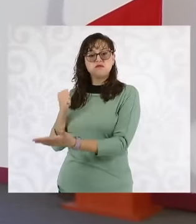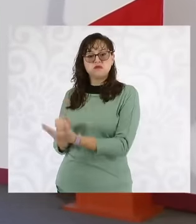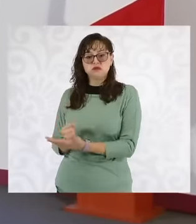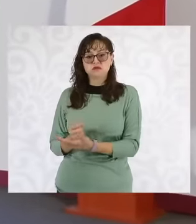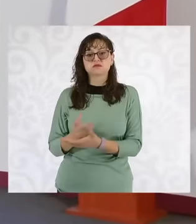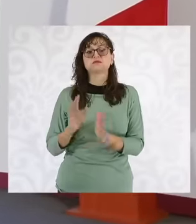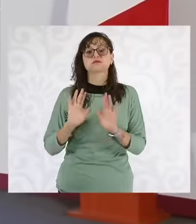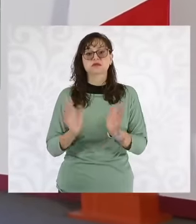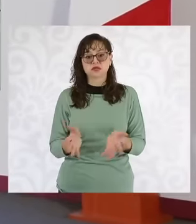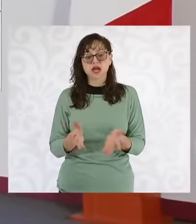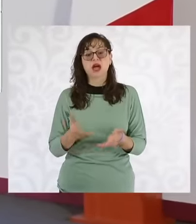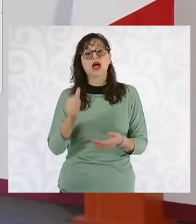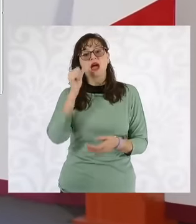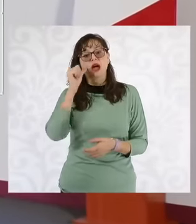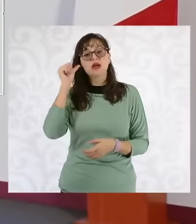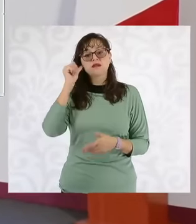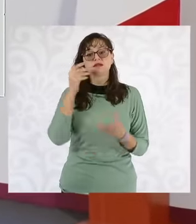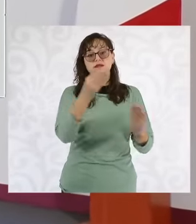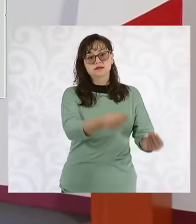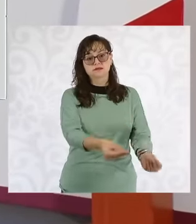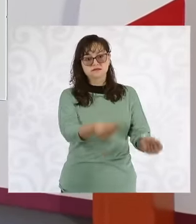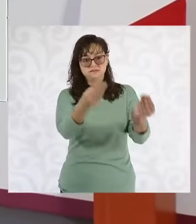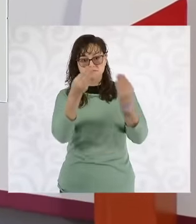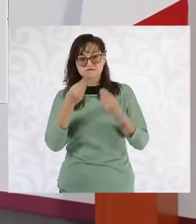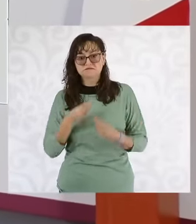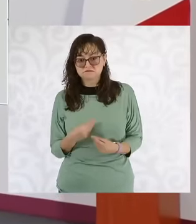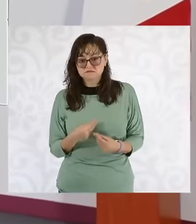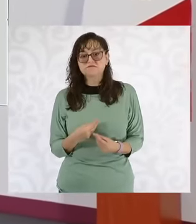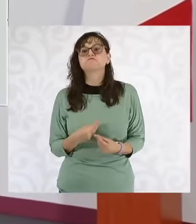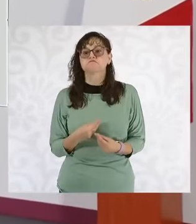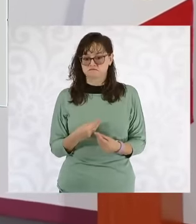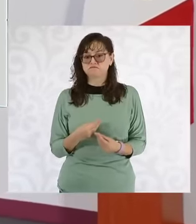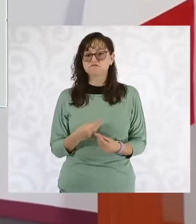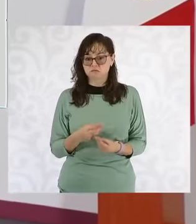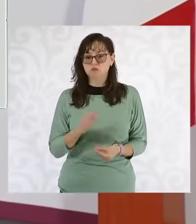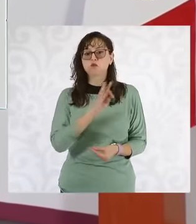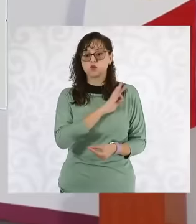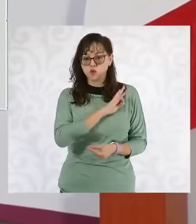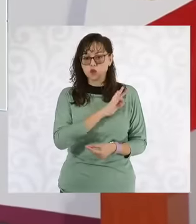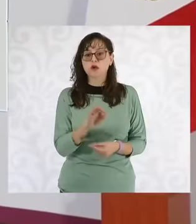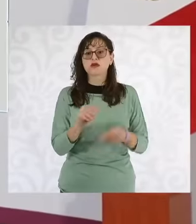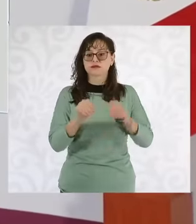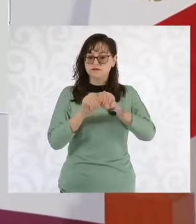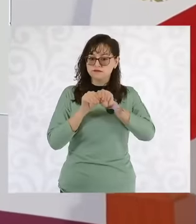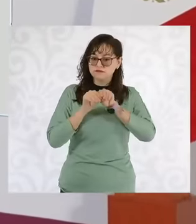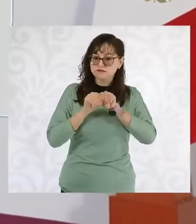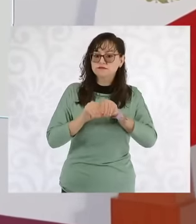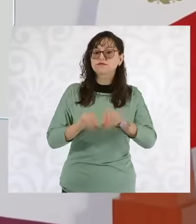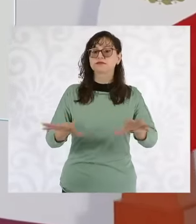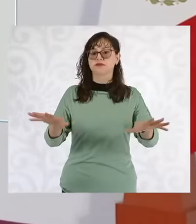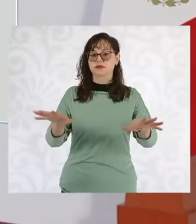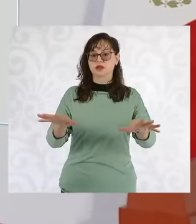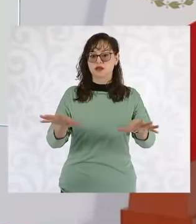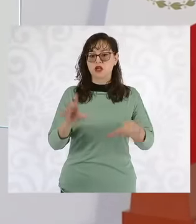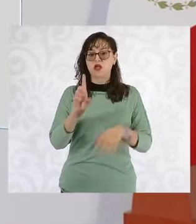the congress sent it to us again once it had declared it constitutional to be published in the